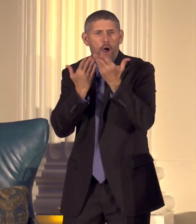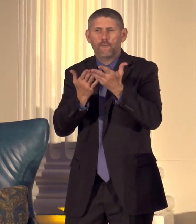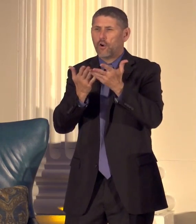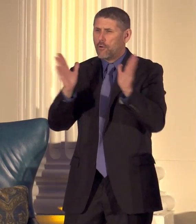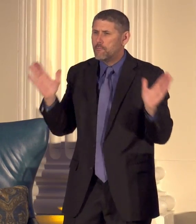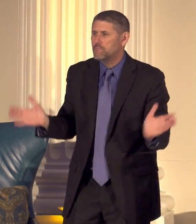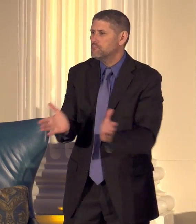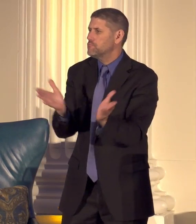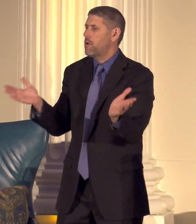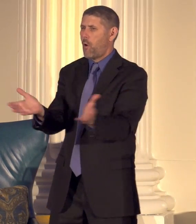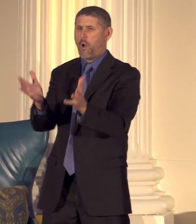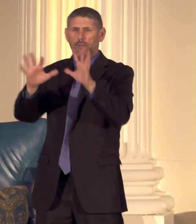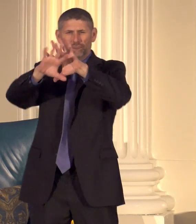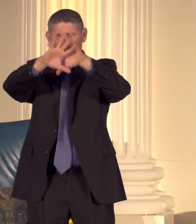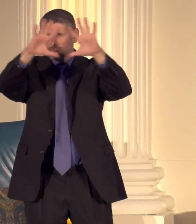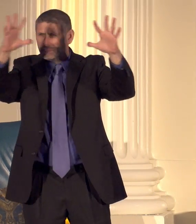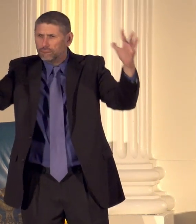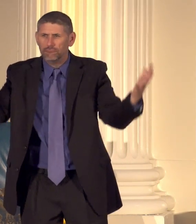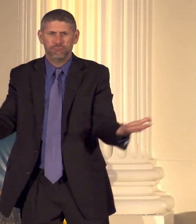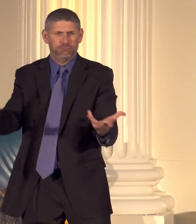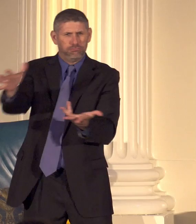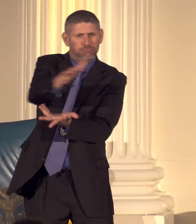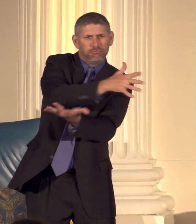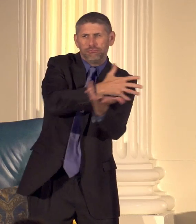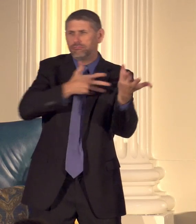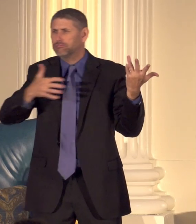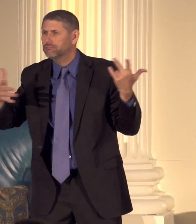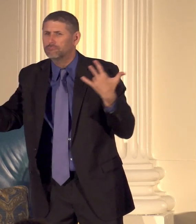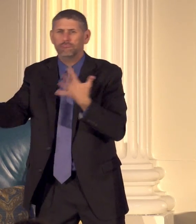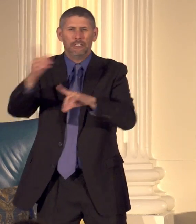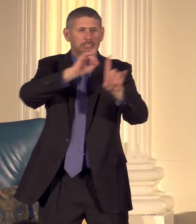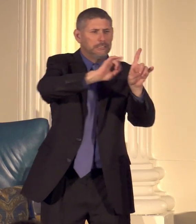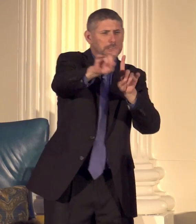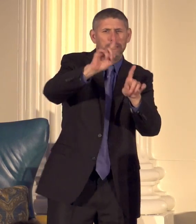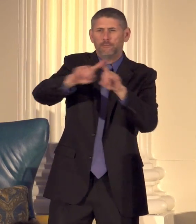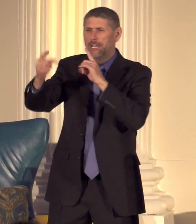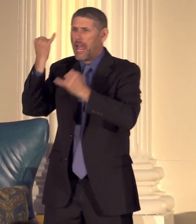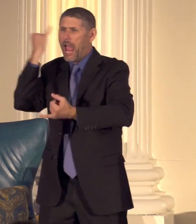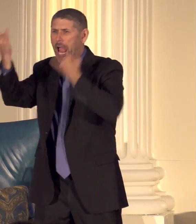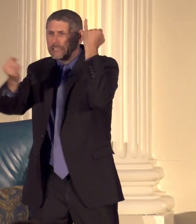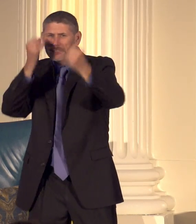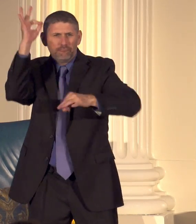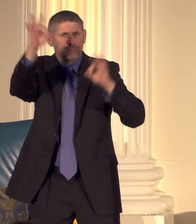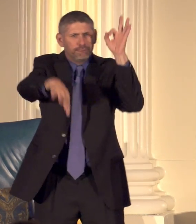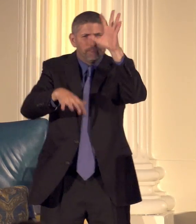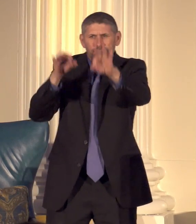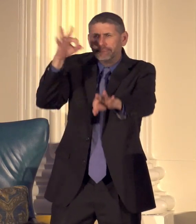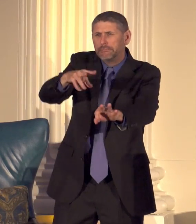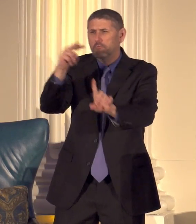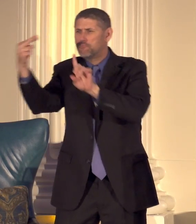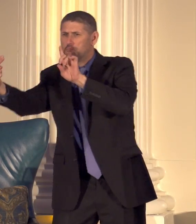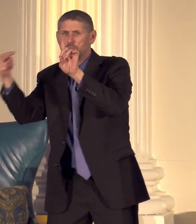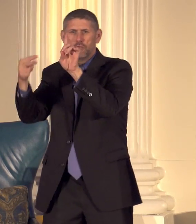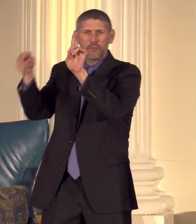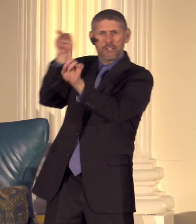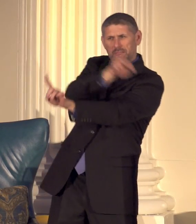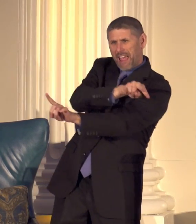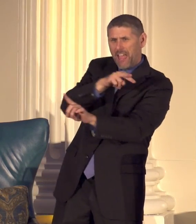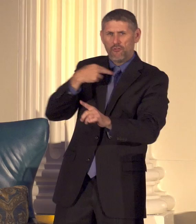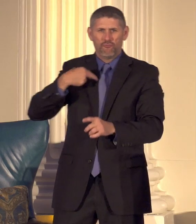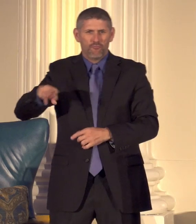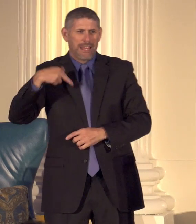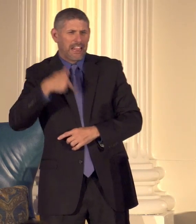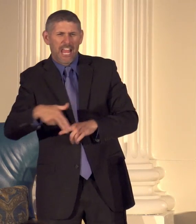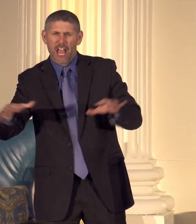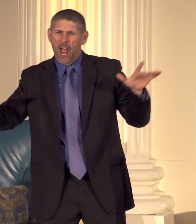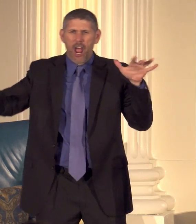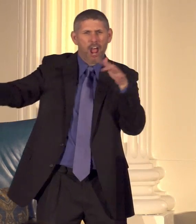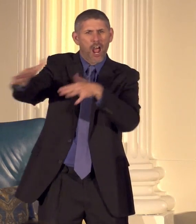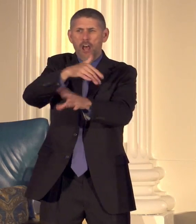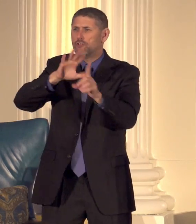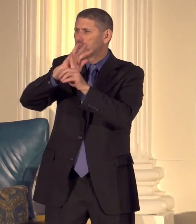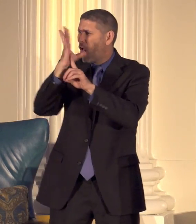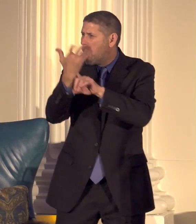cauldron of mixing and forging diverse ideas perspectives religions cultures